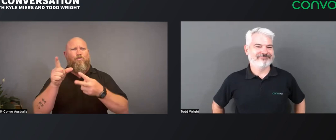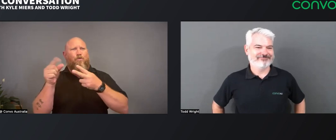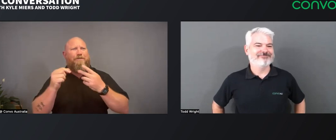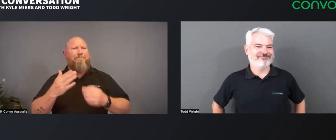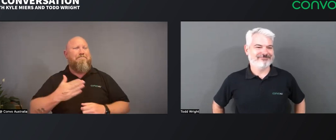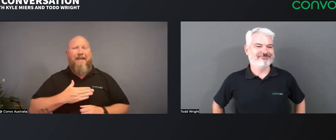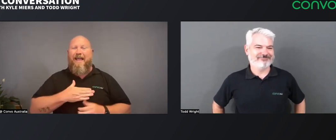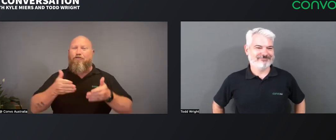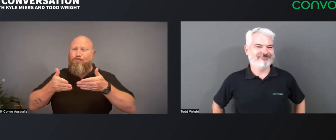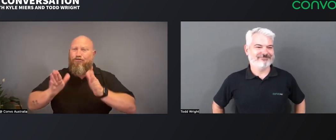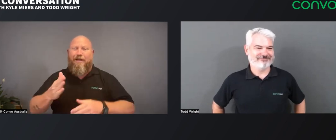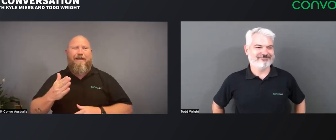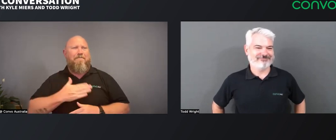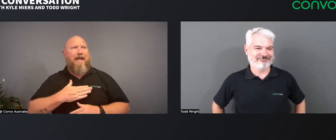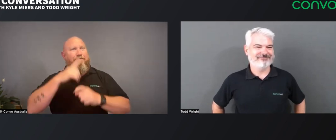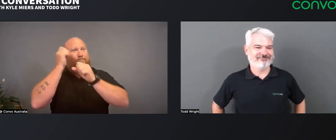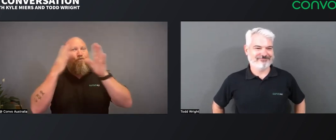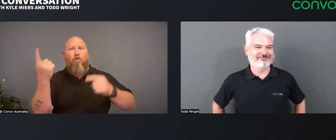on my terms, the way I want to.